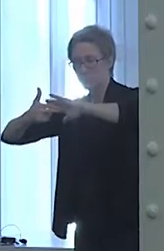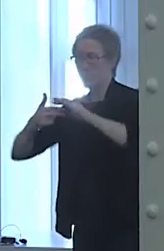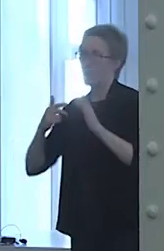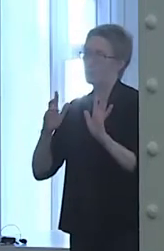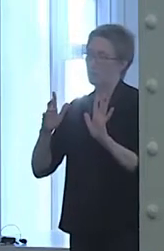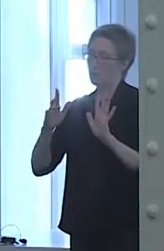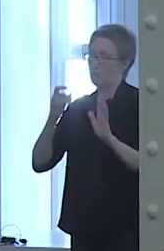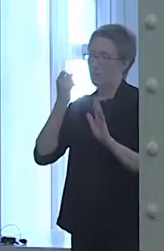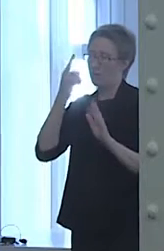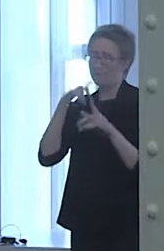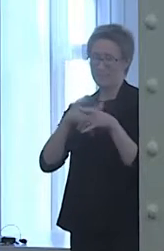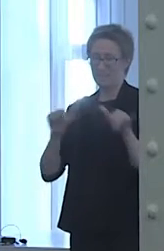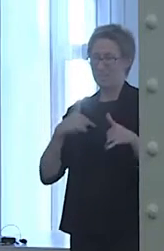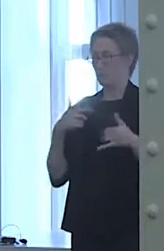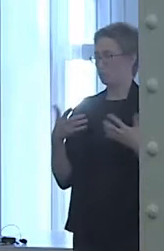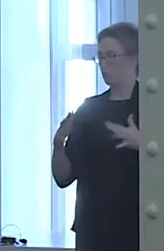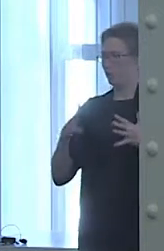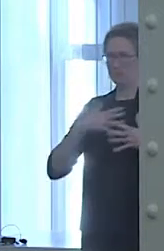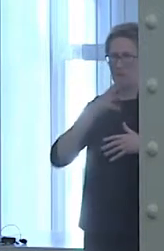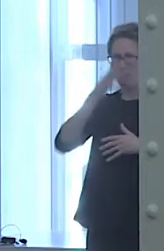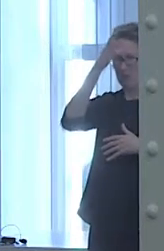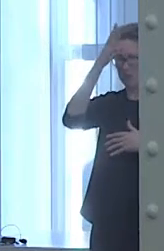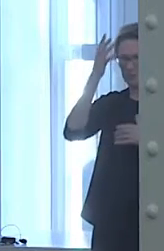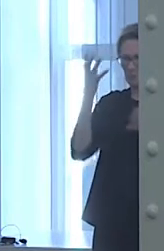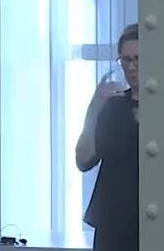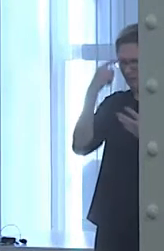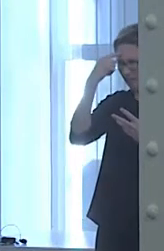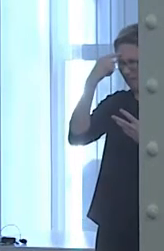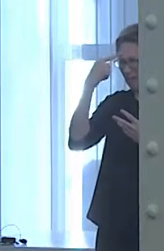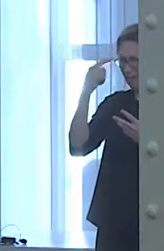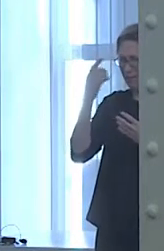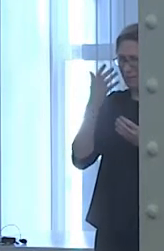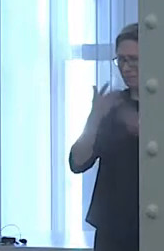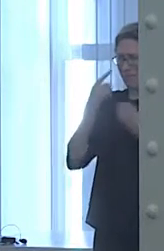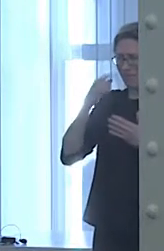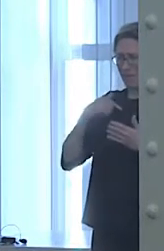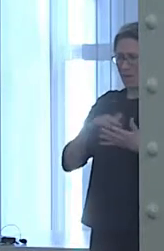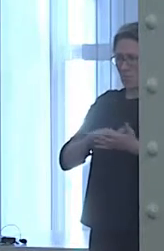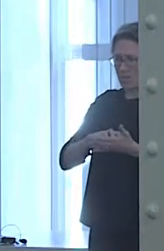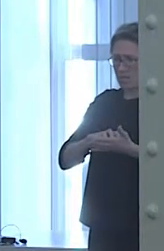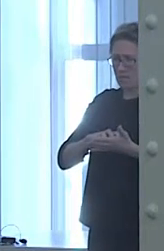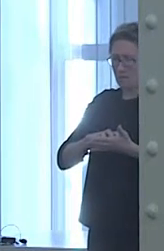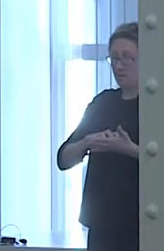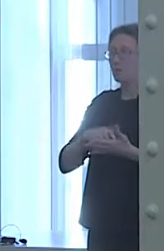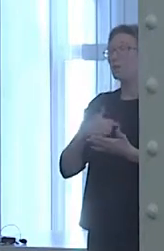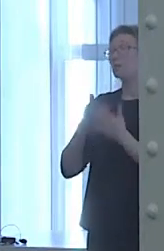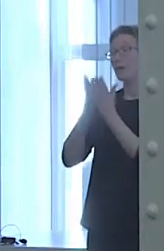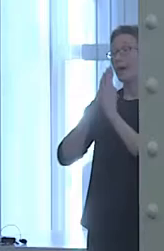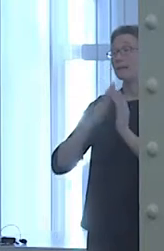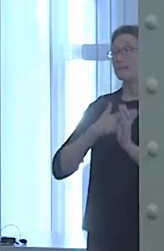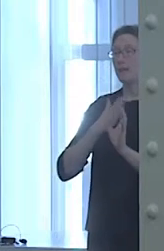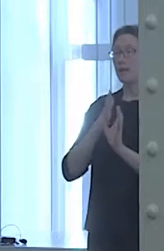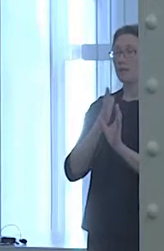I was afraid they would think I was weak. So I had the psychiatrist call them and tell them I have bipolar disorder.